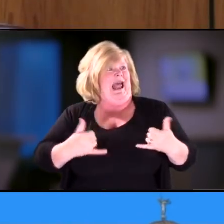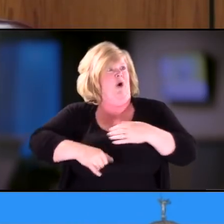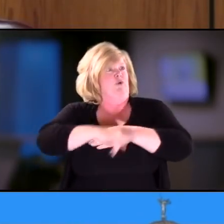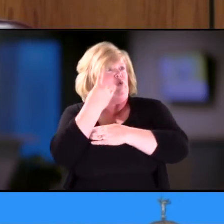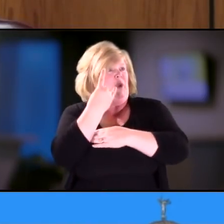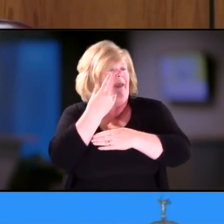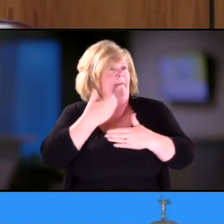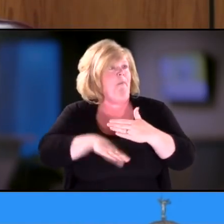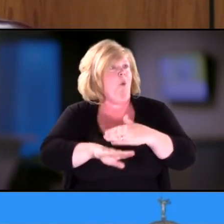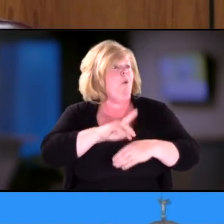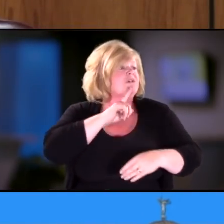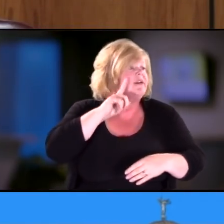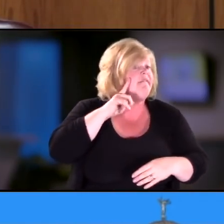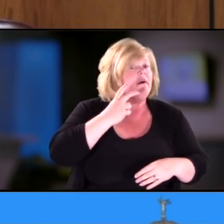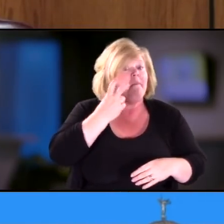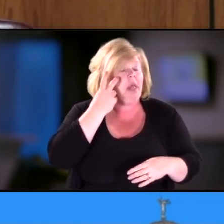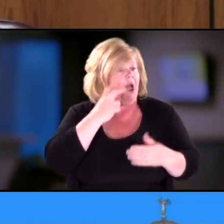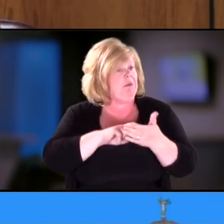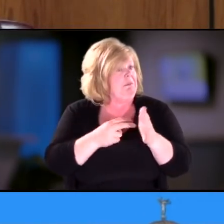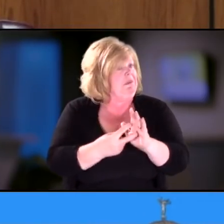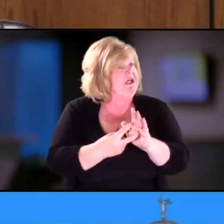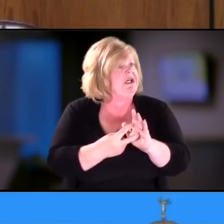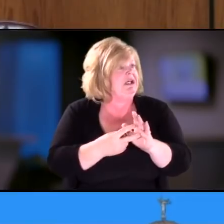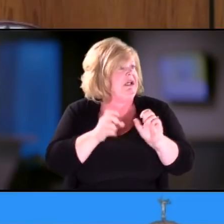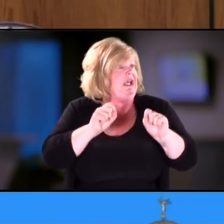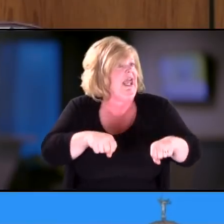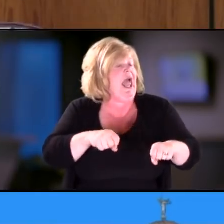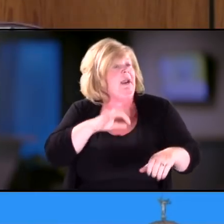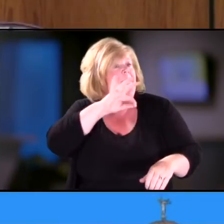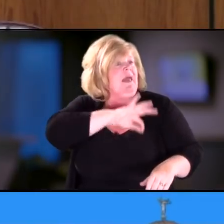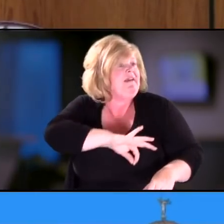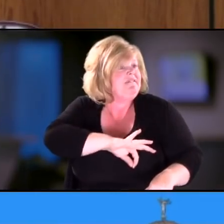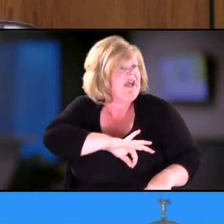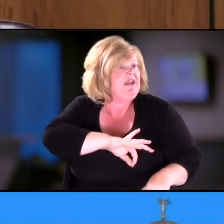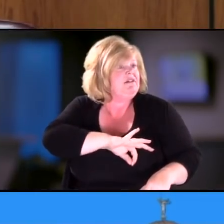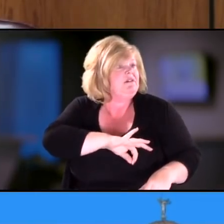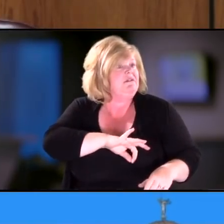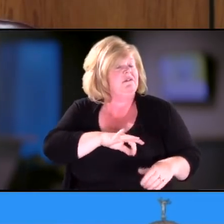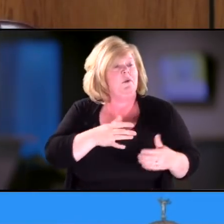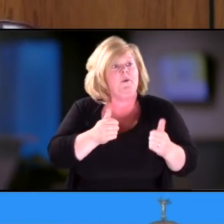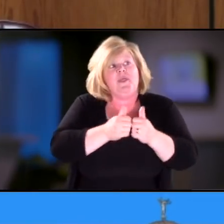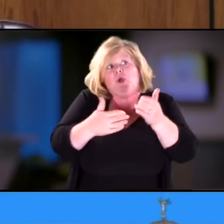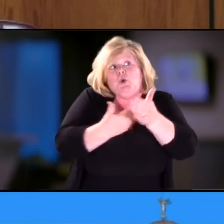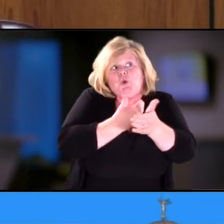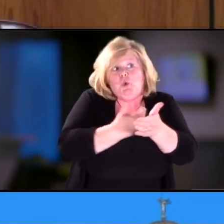has a chance at getting some hearing and/or some sight with anything new,